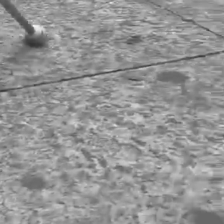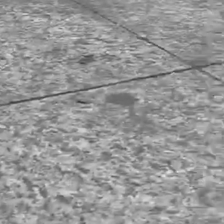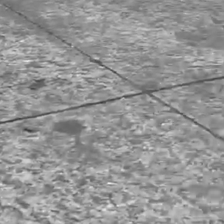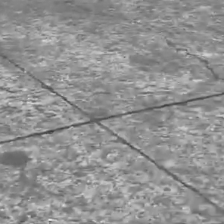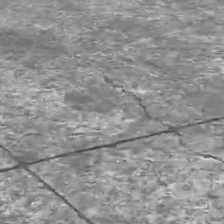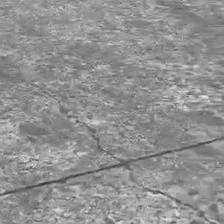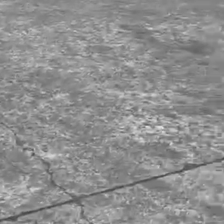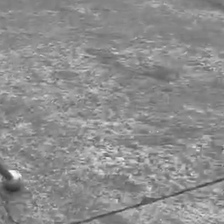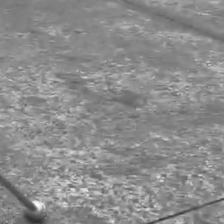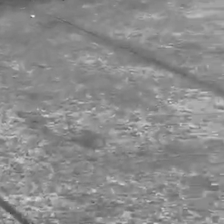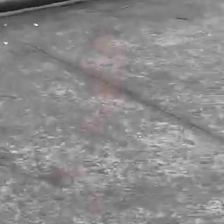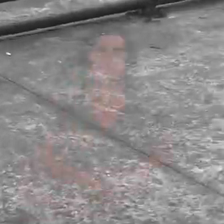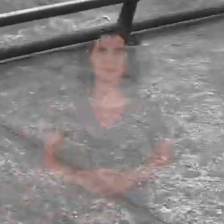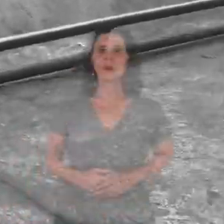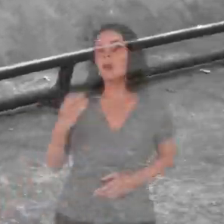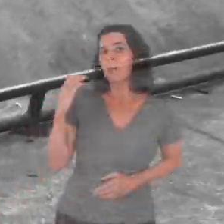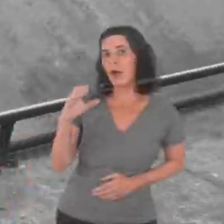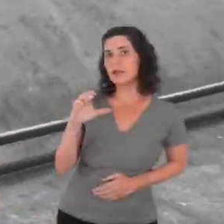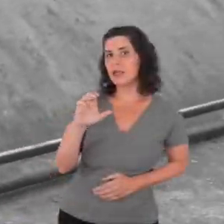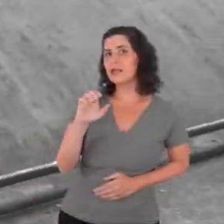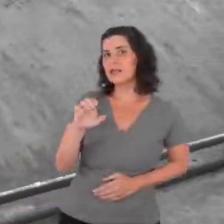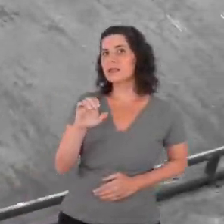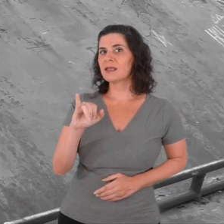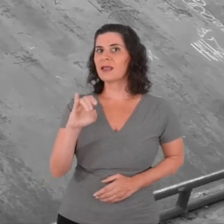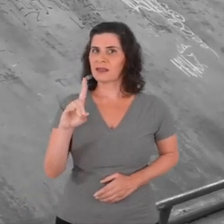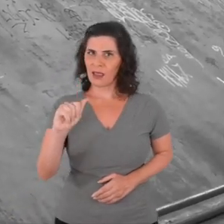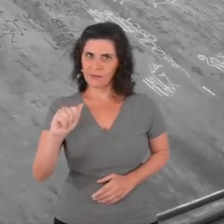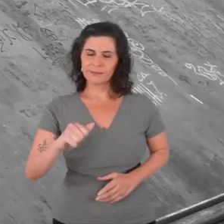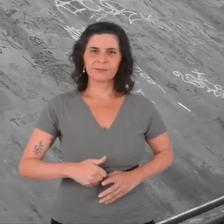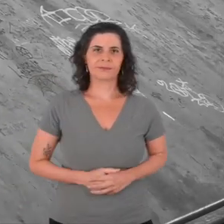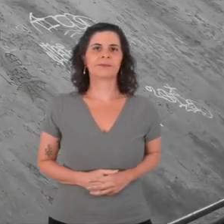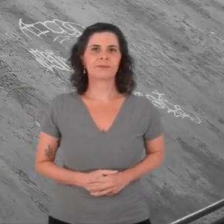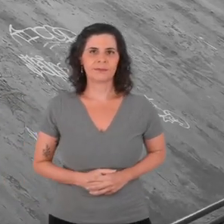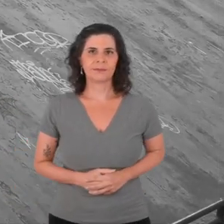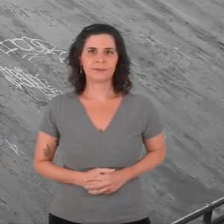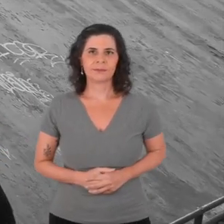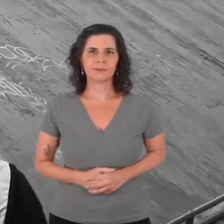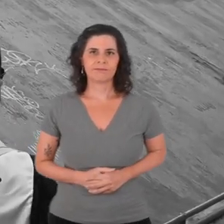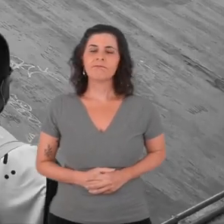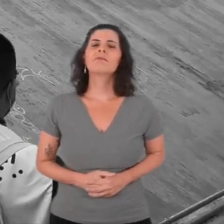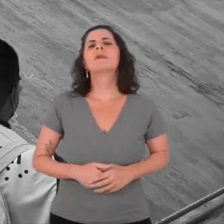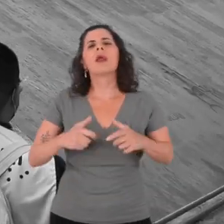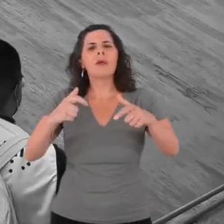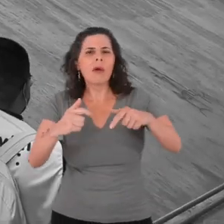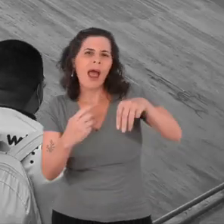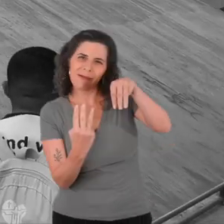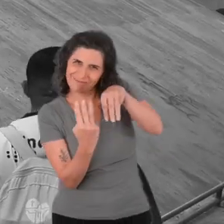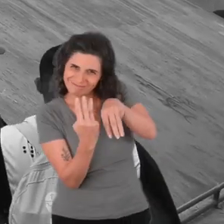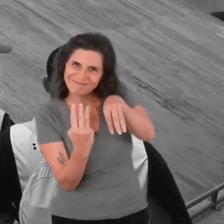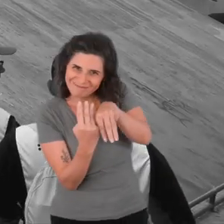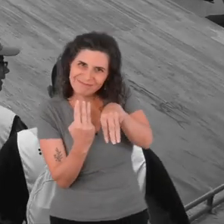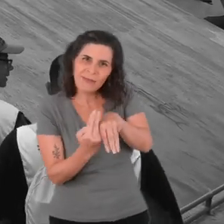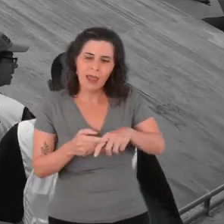[Post by Cida Herita] Leaving the Vergueiro Cultural Center through the tactile floor.